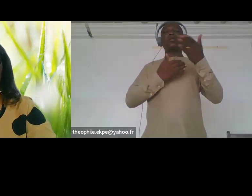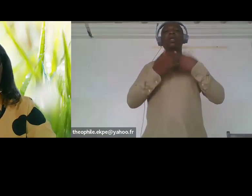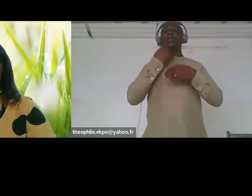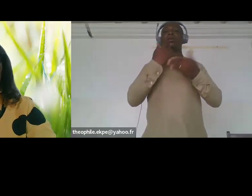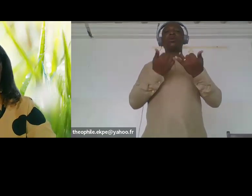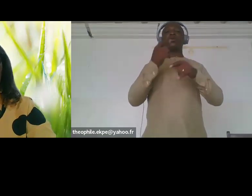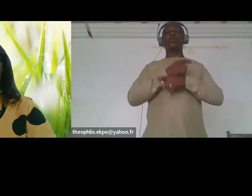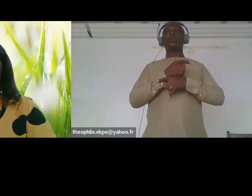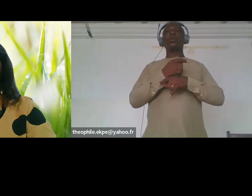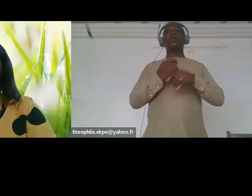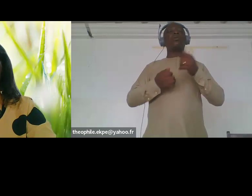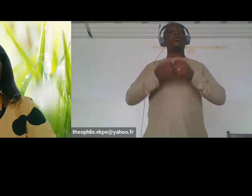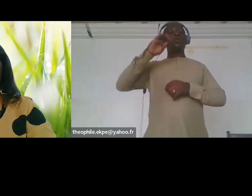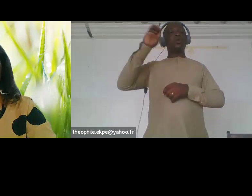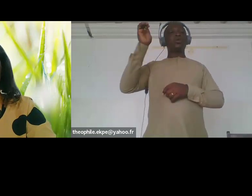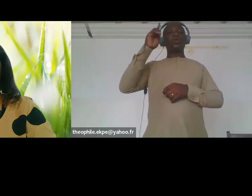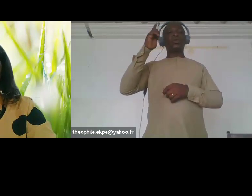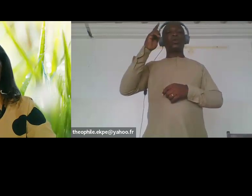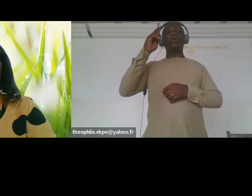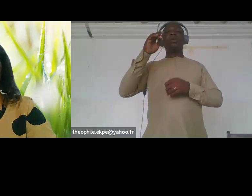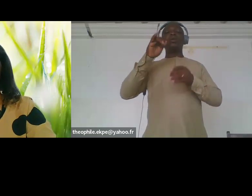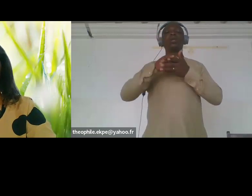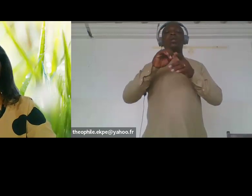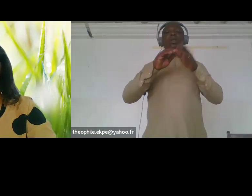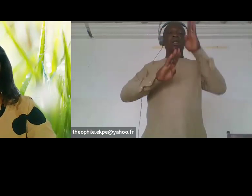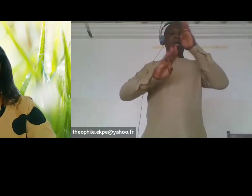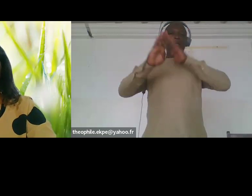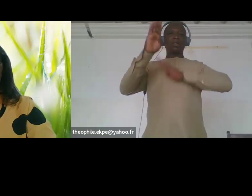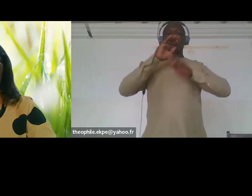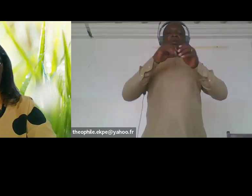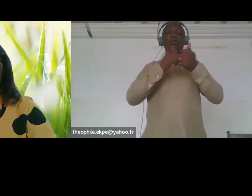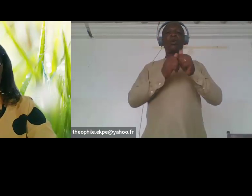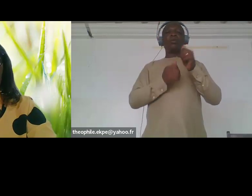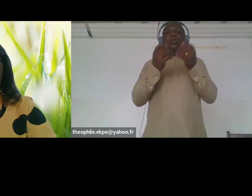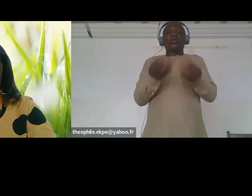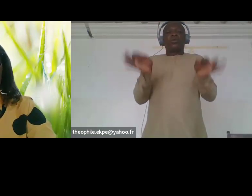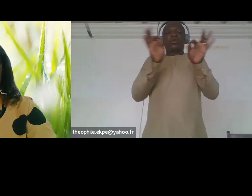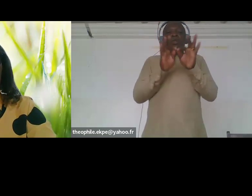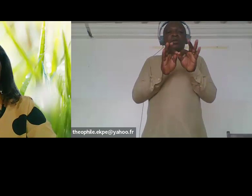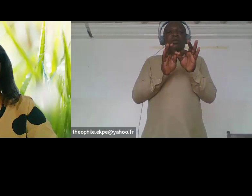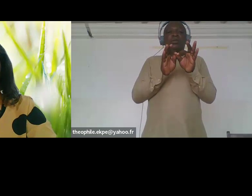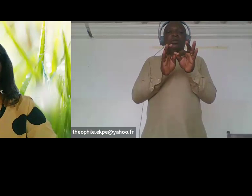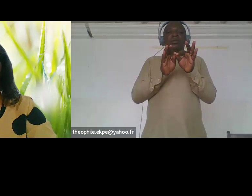crisis is one of the most pressing issue and people with disabilities in general